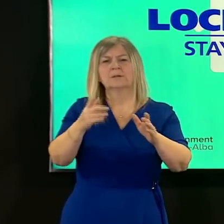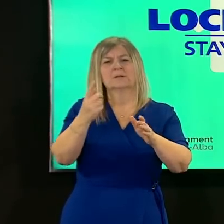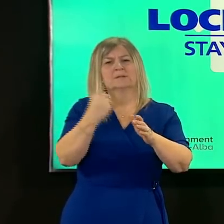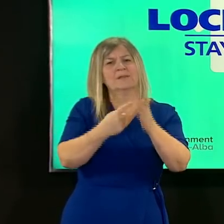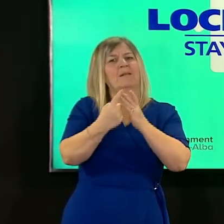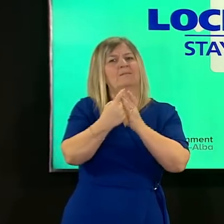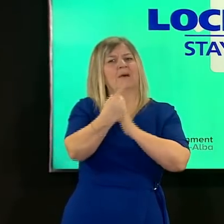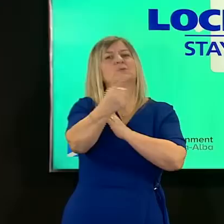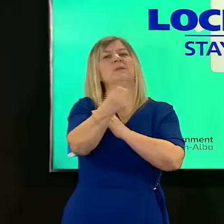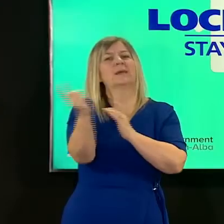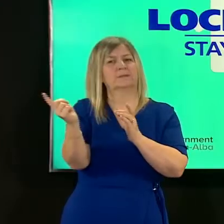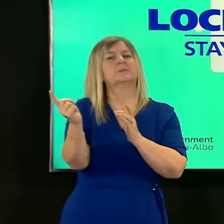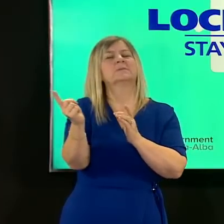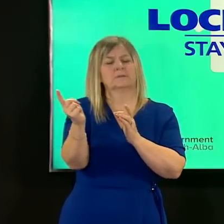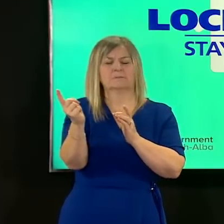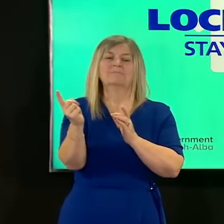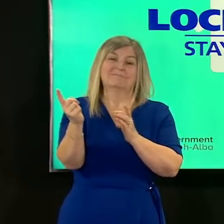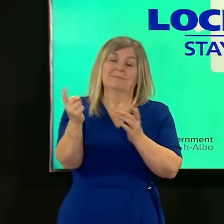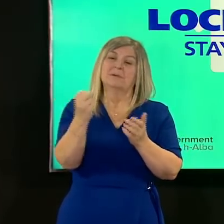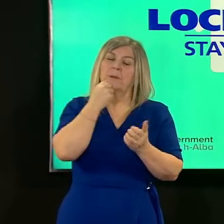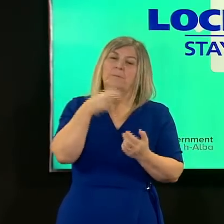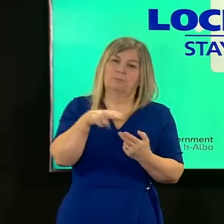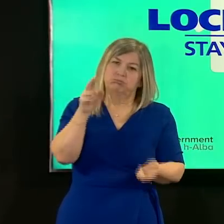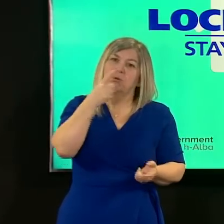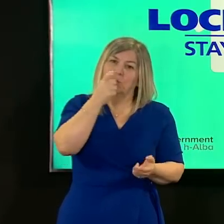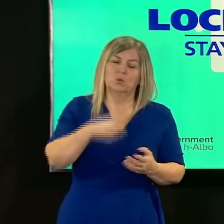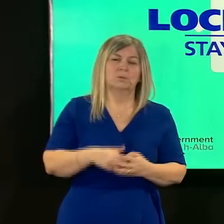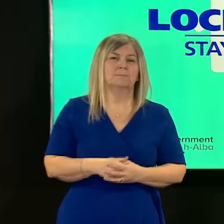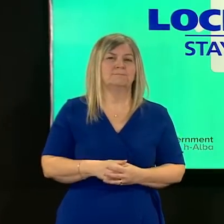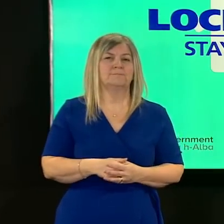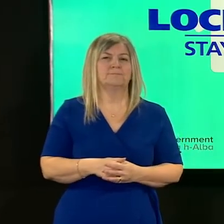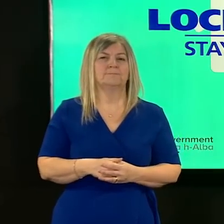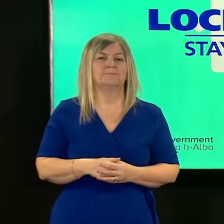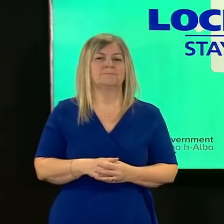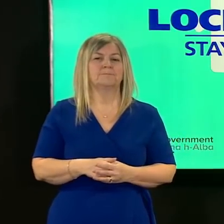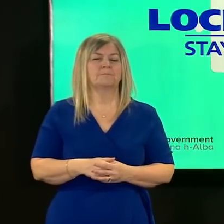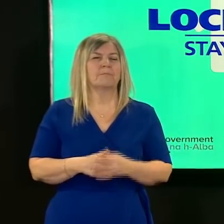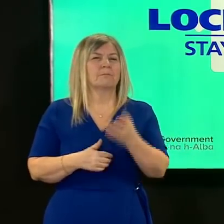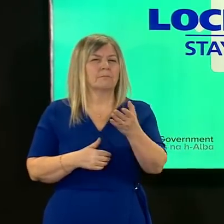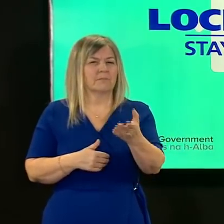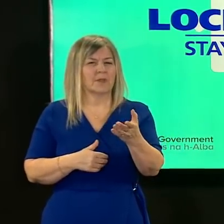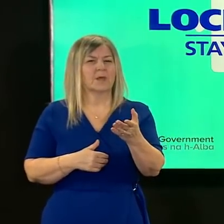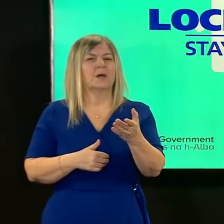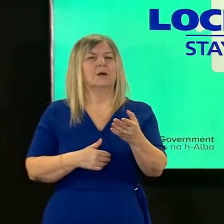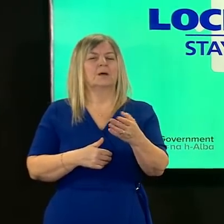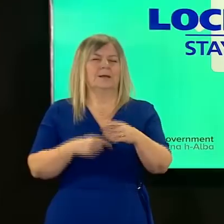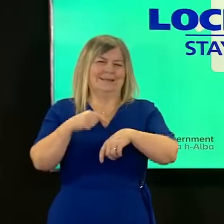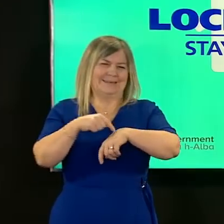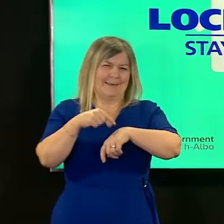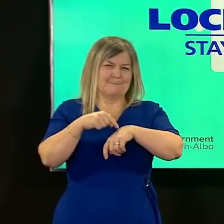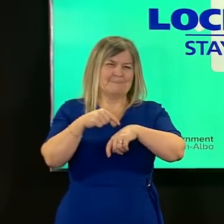that those numbers could increase in terms of the time scale of genomic sequencing and maybe gregor